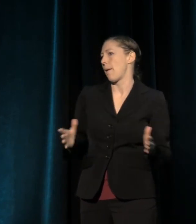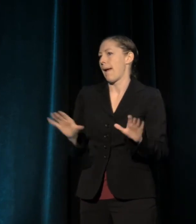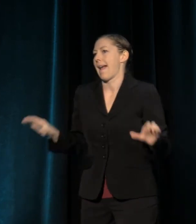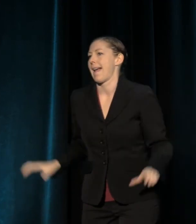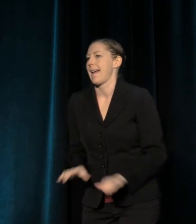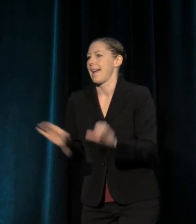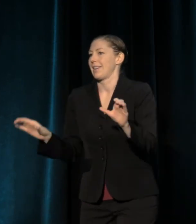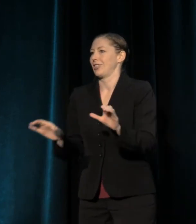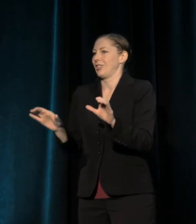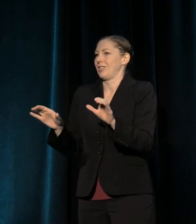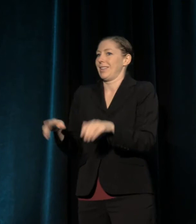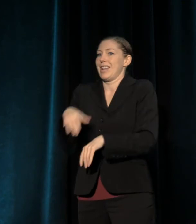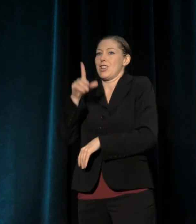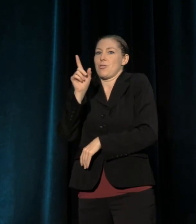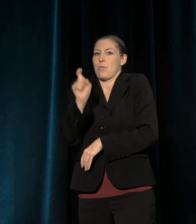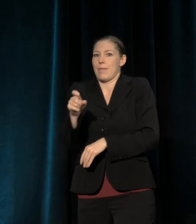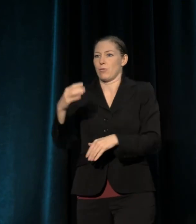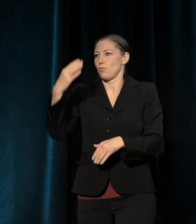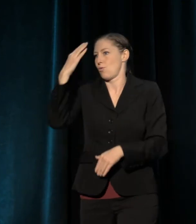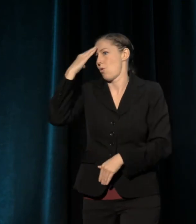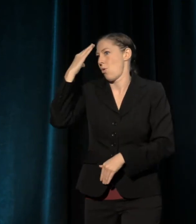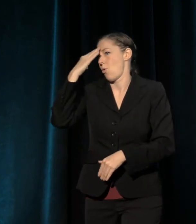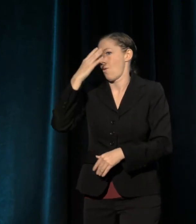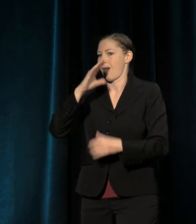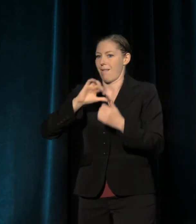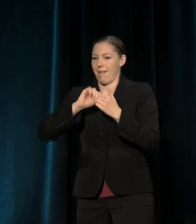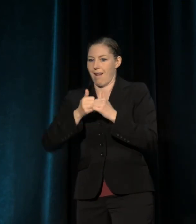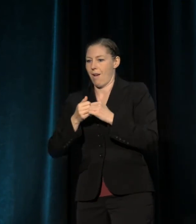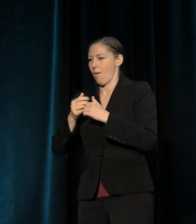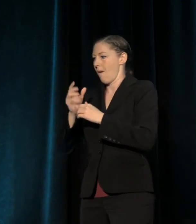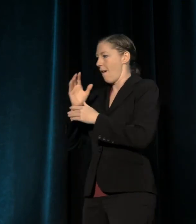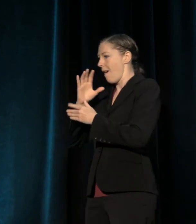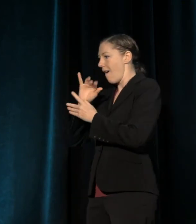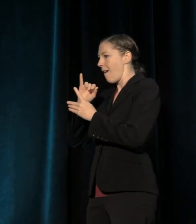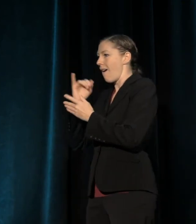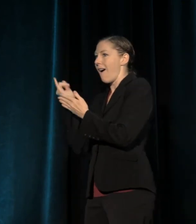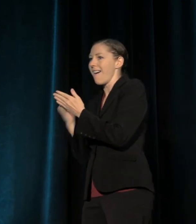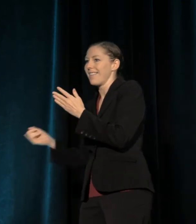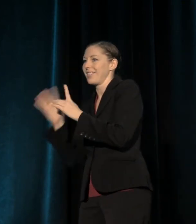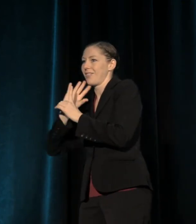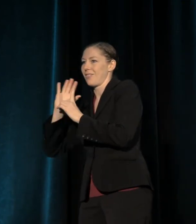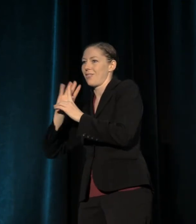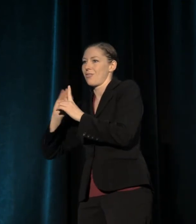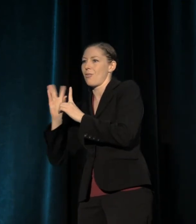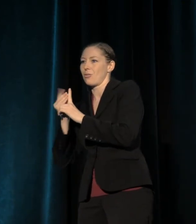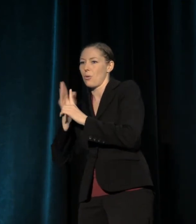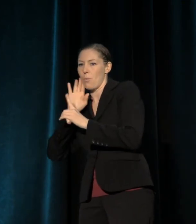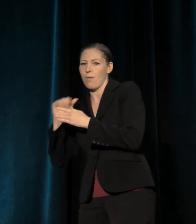the ways of knowing and being that the arts and culture enable to be valued by all.